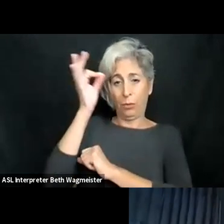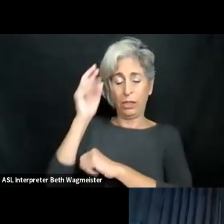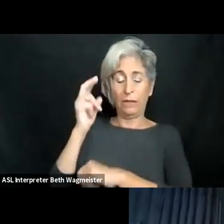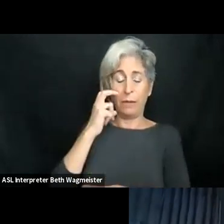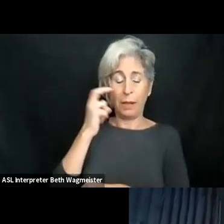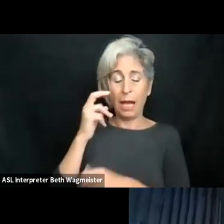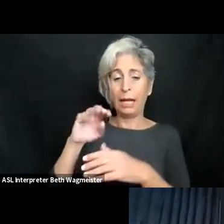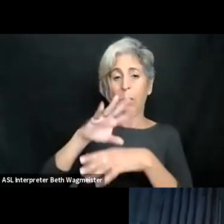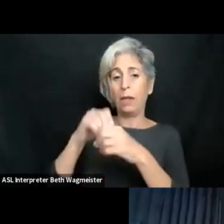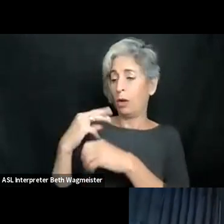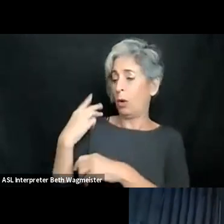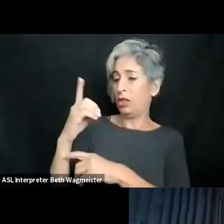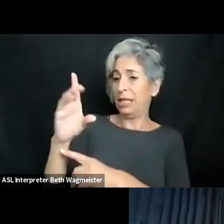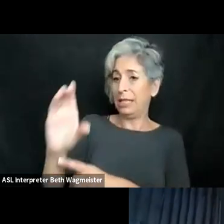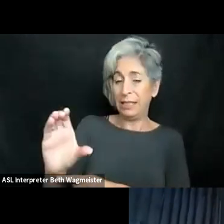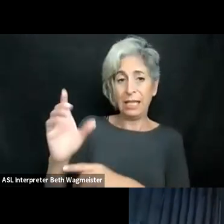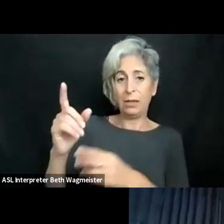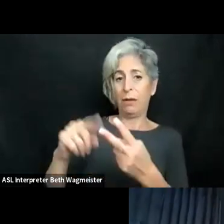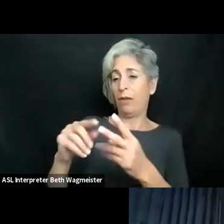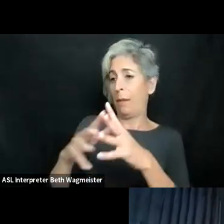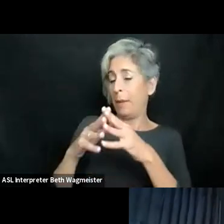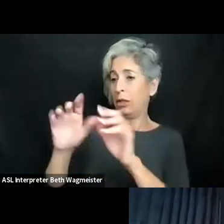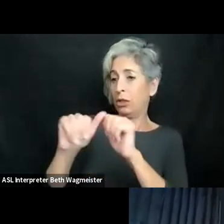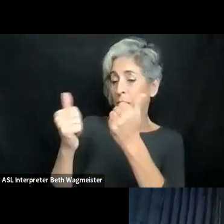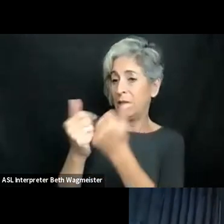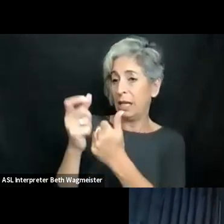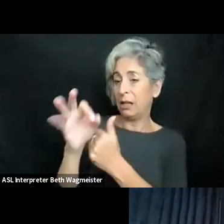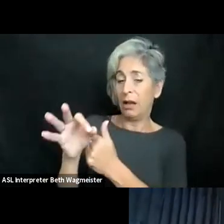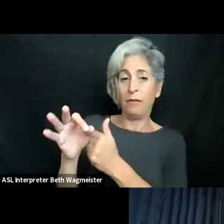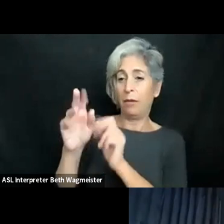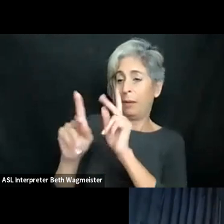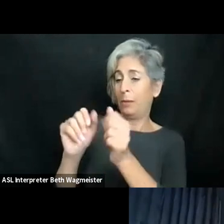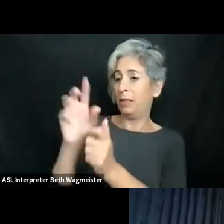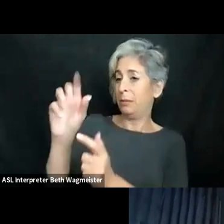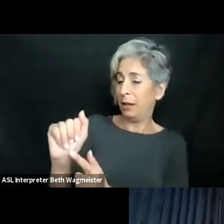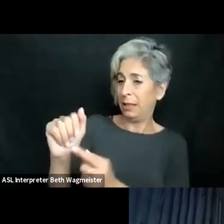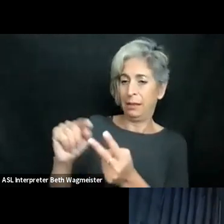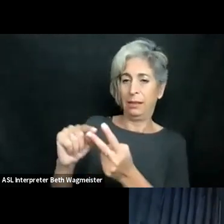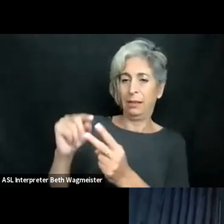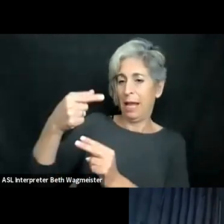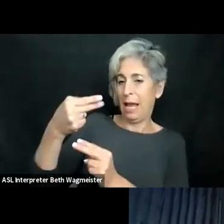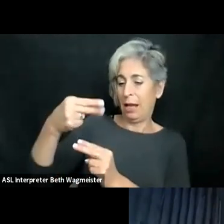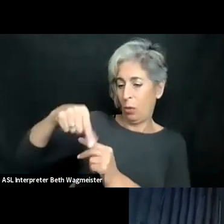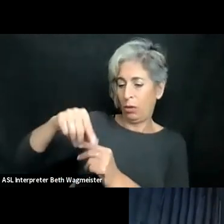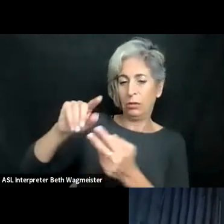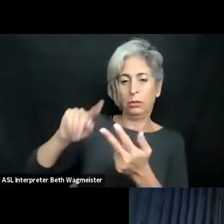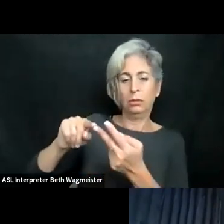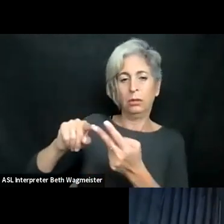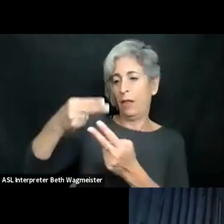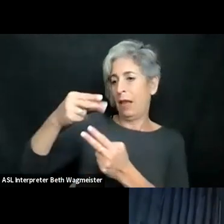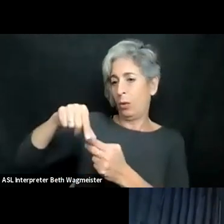the Deaf, National Federation of the Blind. And within Washington, DC of course we have everything from the